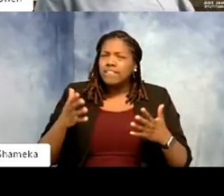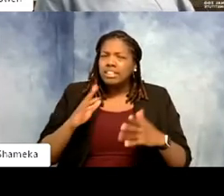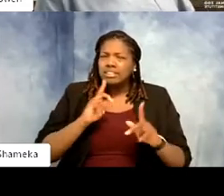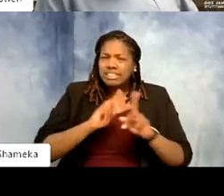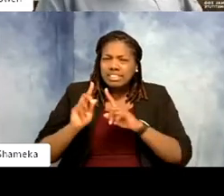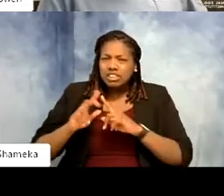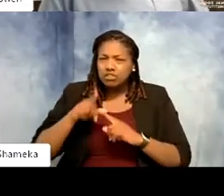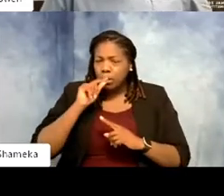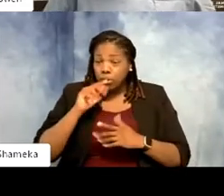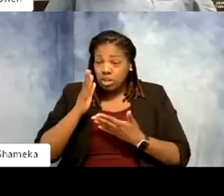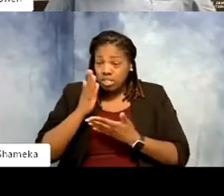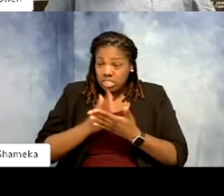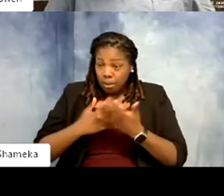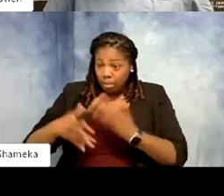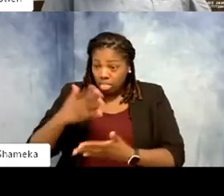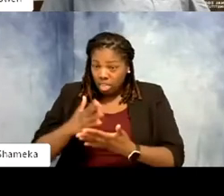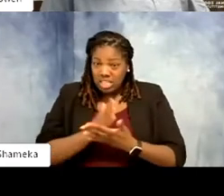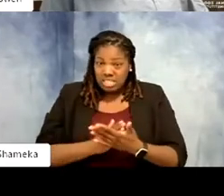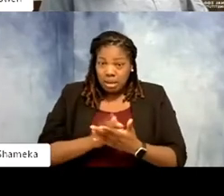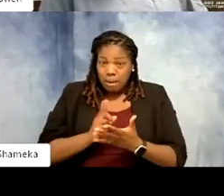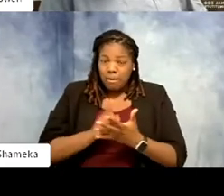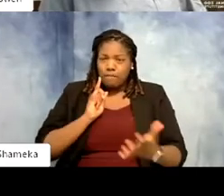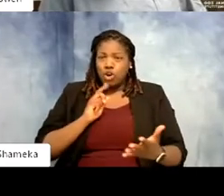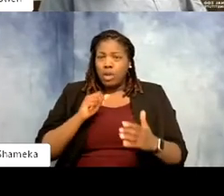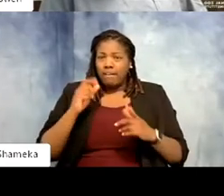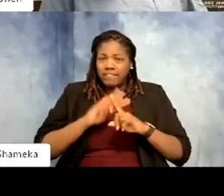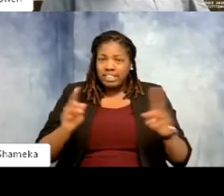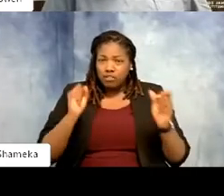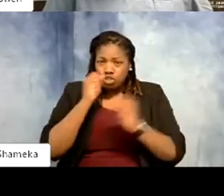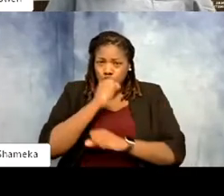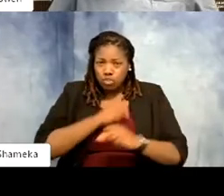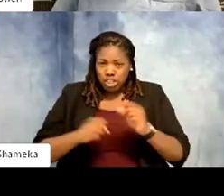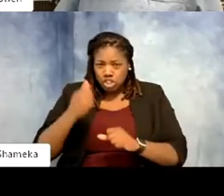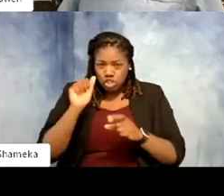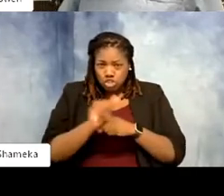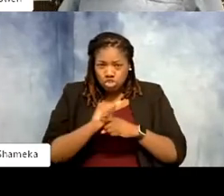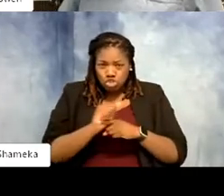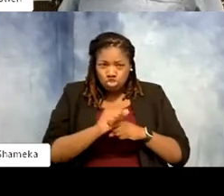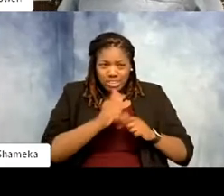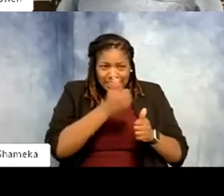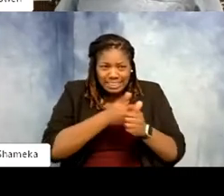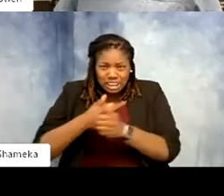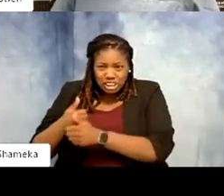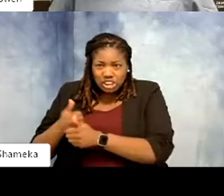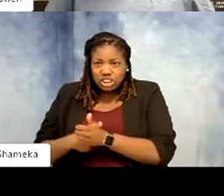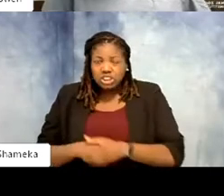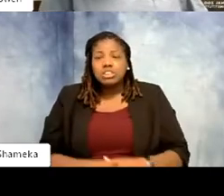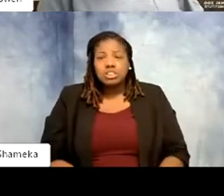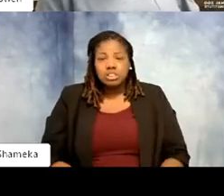some you don't. Do you use different strategies for training the different birds? >>Gwen: Yes. Like the cassowary